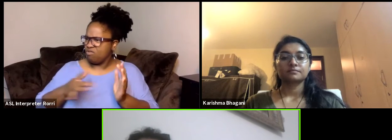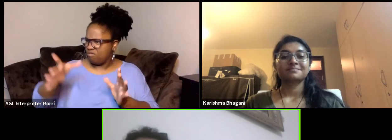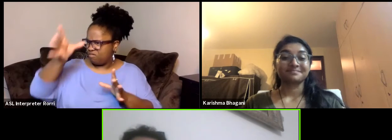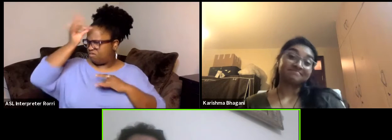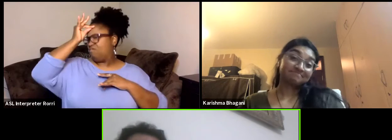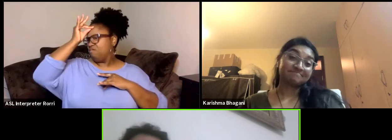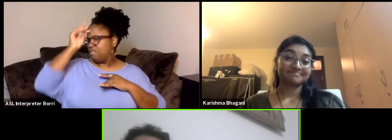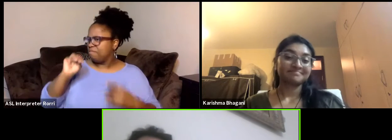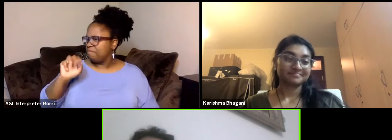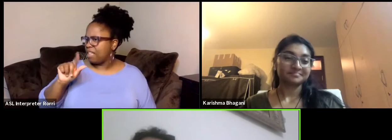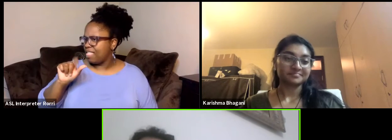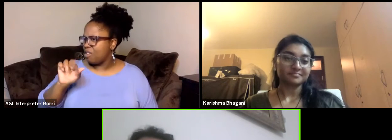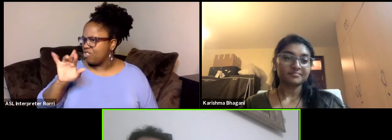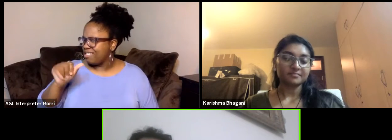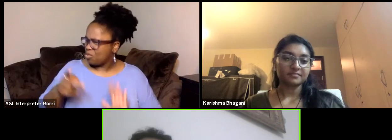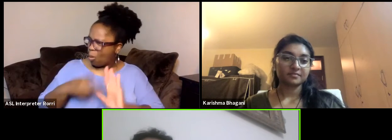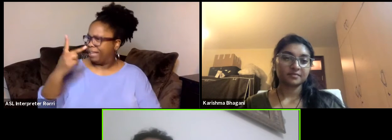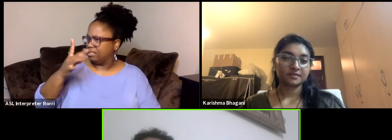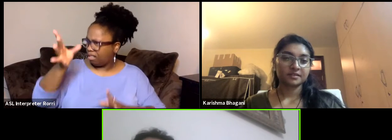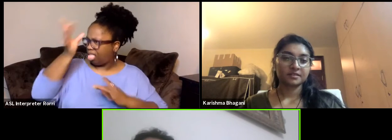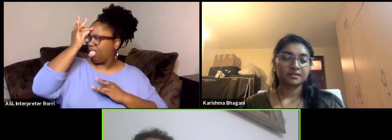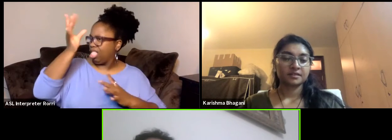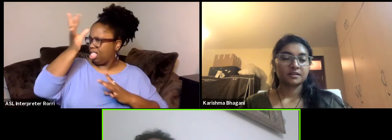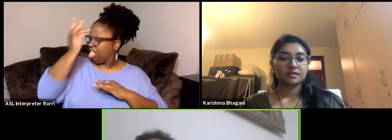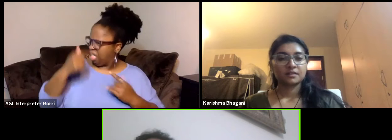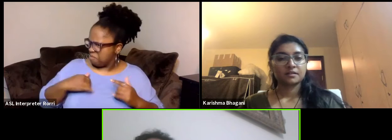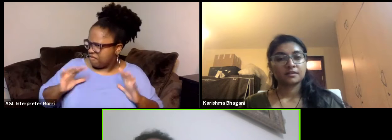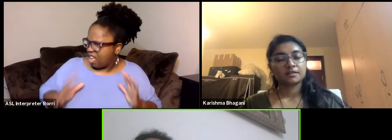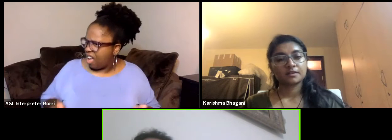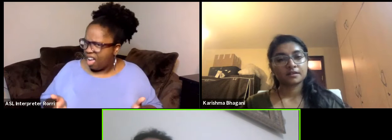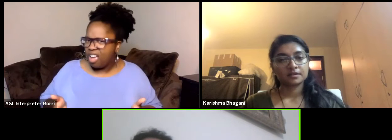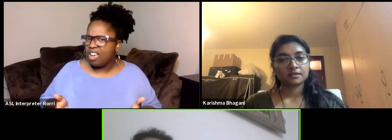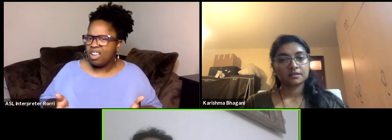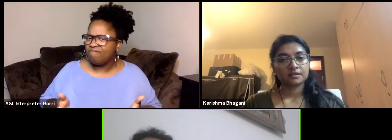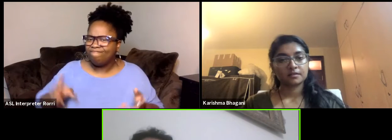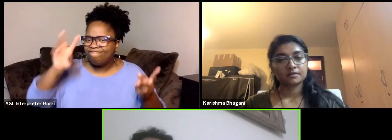So and another thing is, or sometimes people ask you